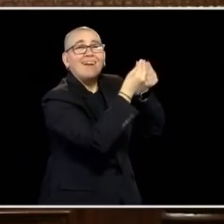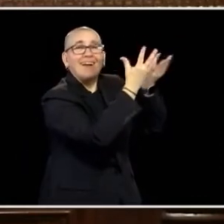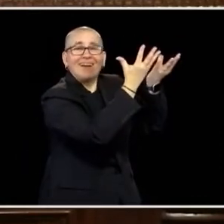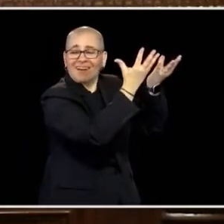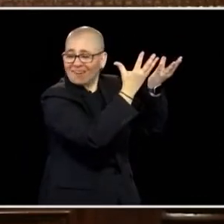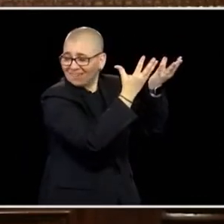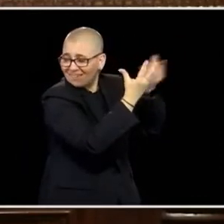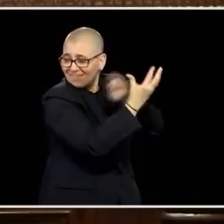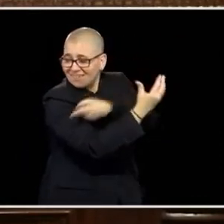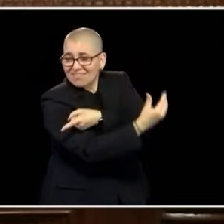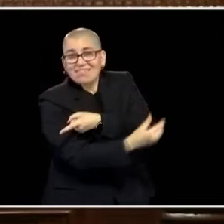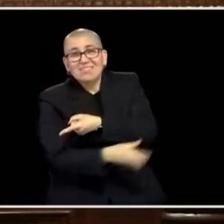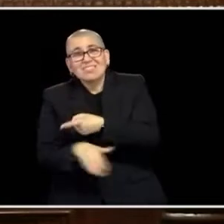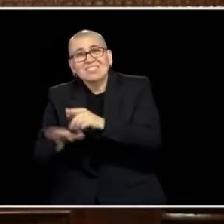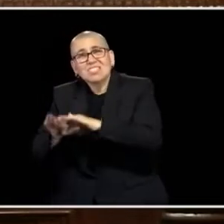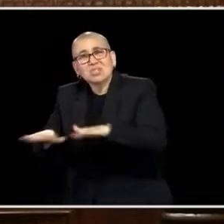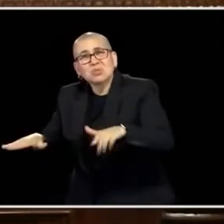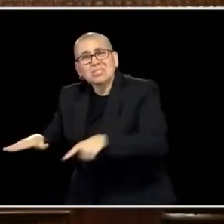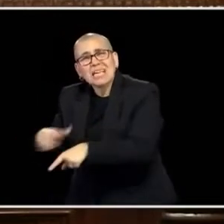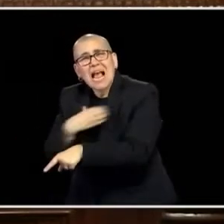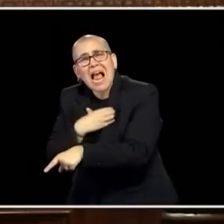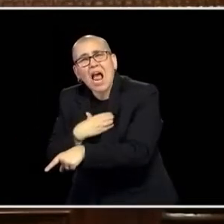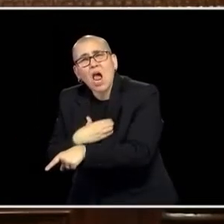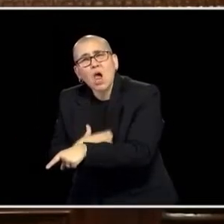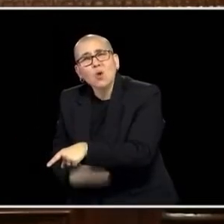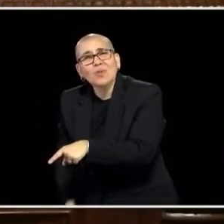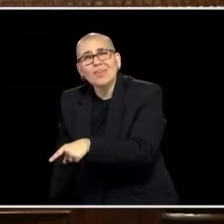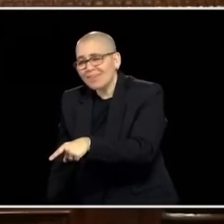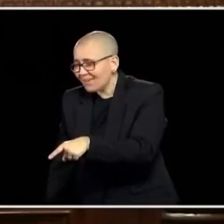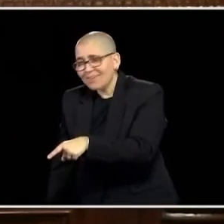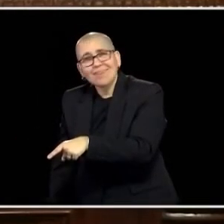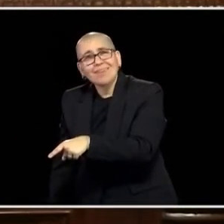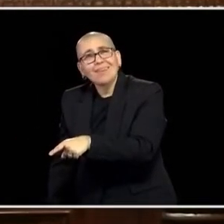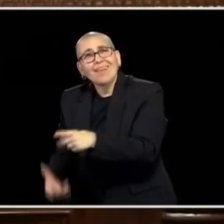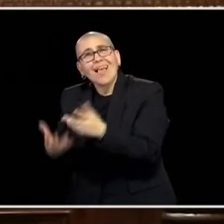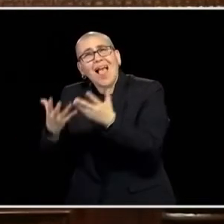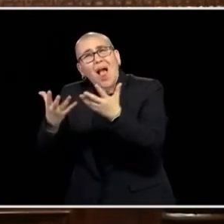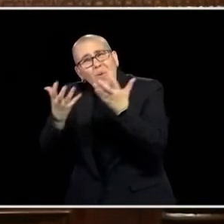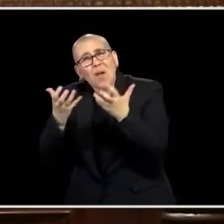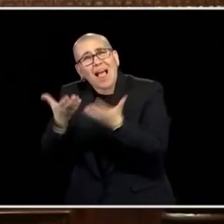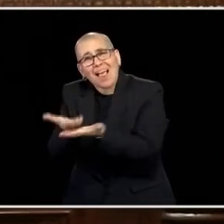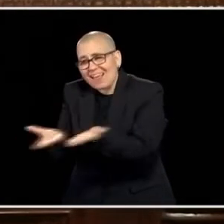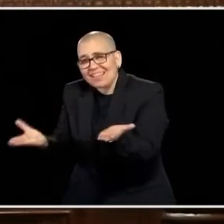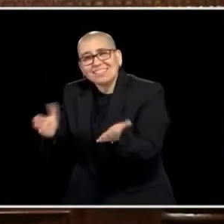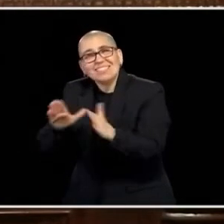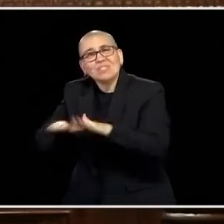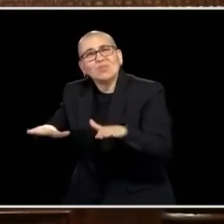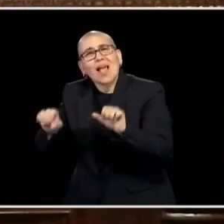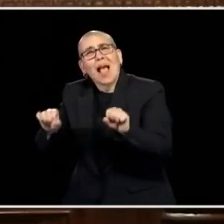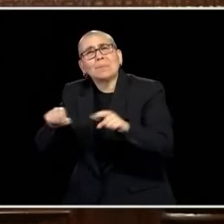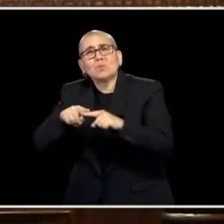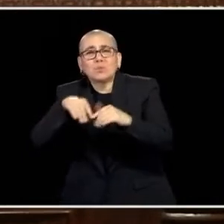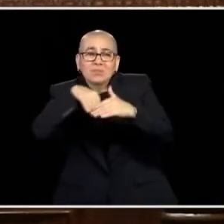HAVE CHILDREN THAT DO THAT. ONE OF THE WAYS WE CAN TACKLE THIS, EVERY CHILD WHO WALKS THROUGH THE DOOR OF THAT SCHOOL DESERVES TO HAVE A BREAKFAST AND A LUNCH AND I